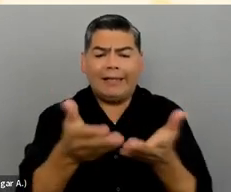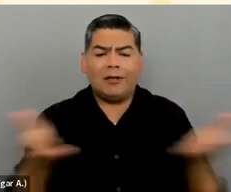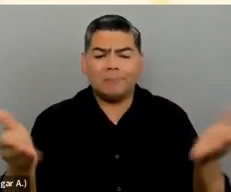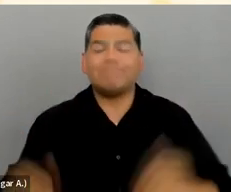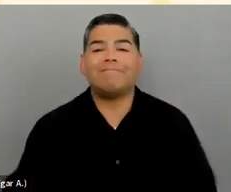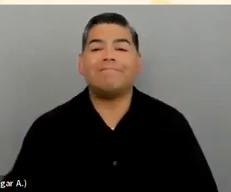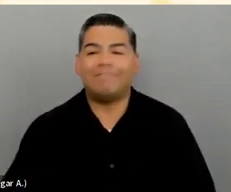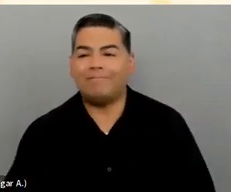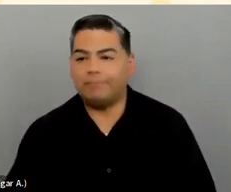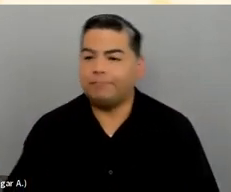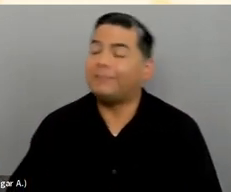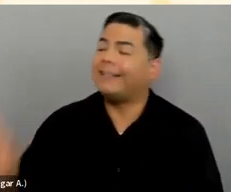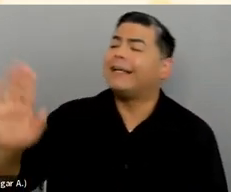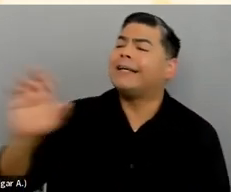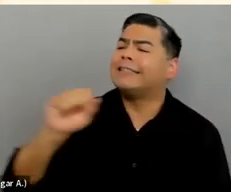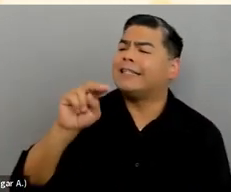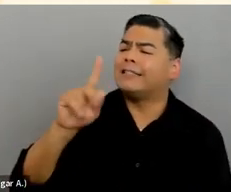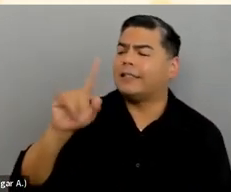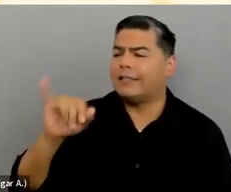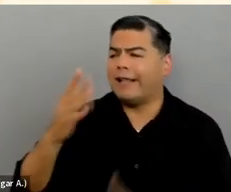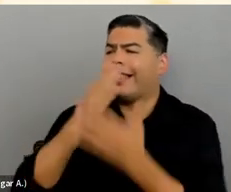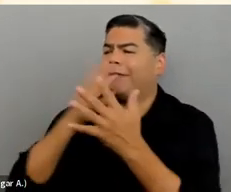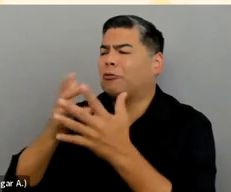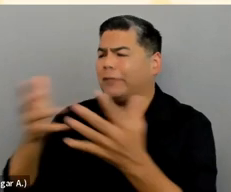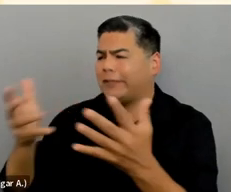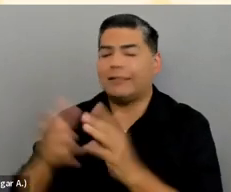Hey, Sandi, thank you so much. Awesome content.